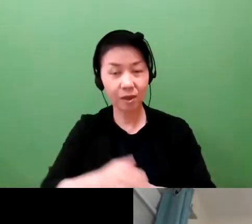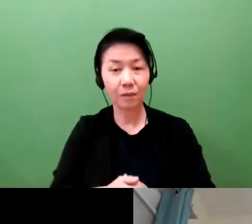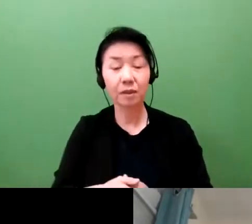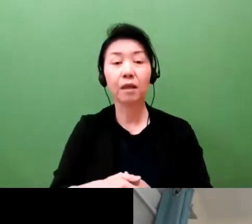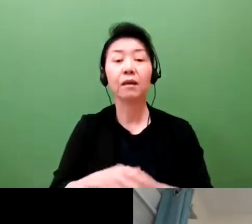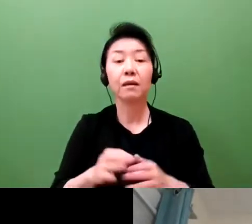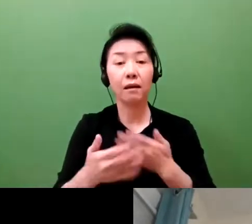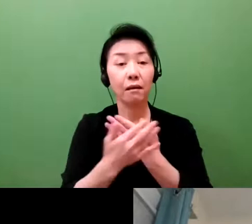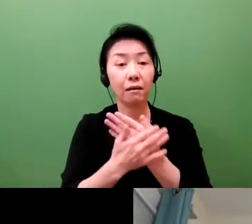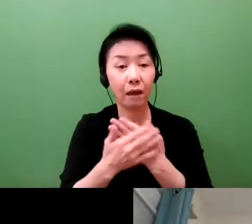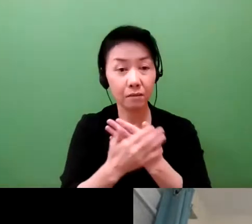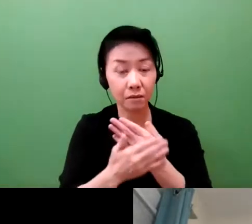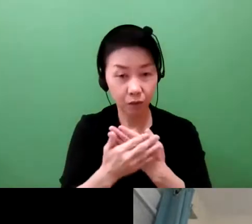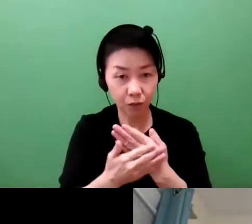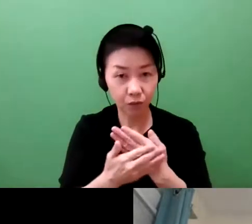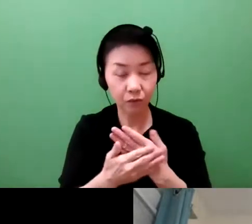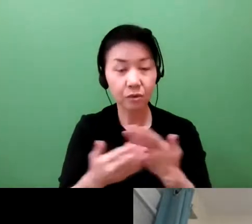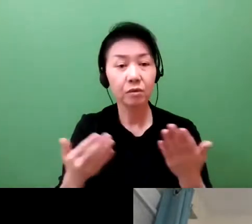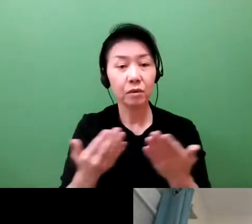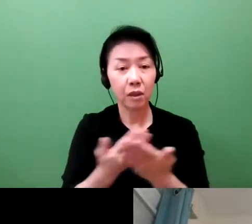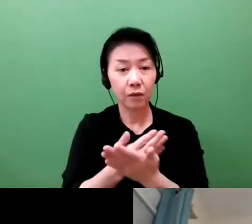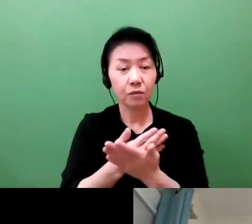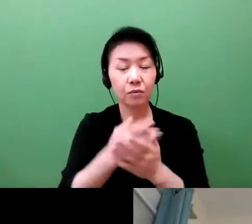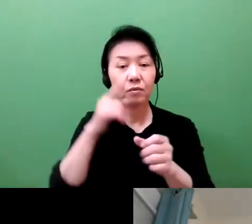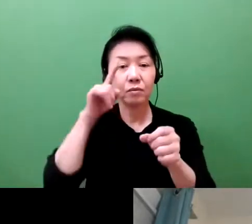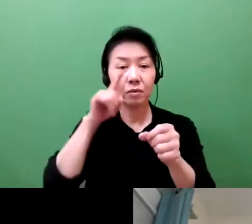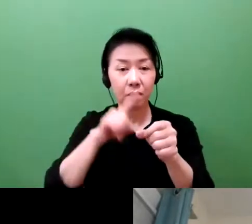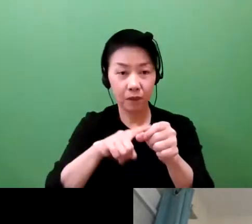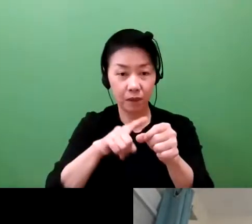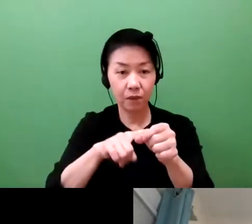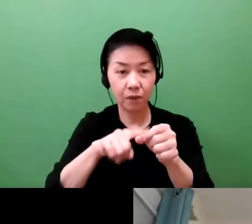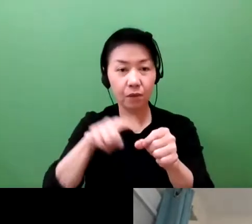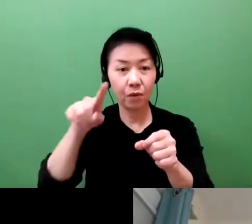And I would now like to turn to Dr. Takenaka